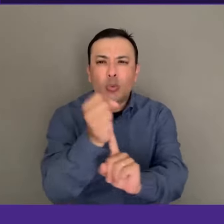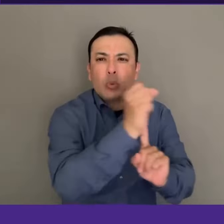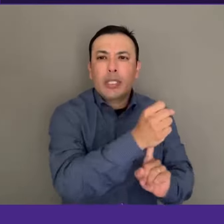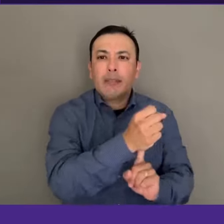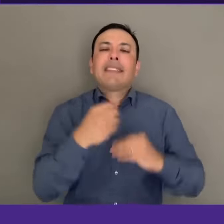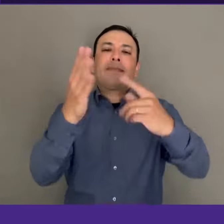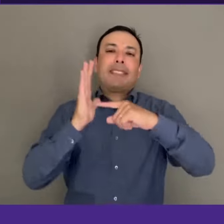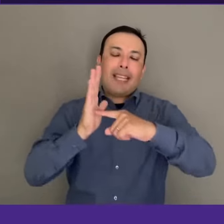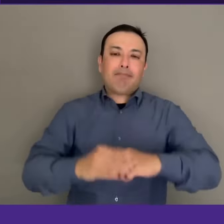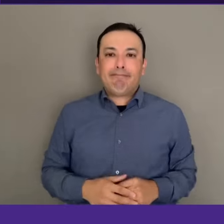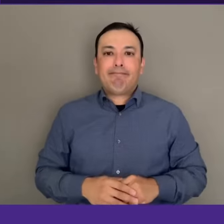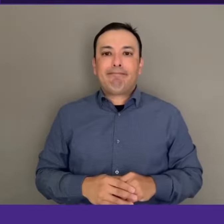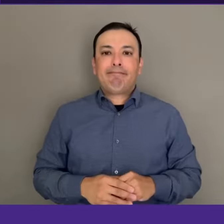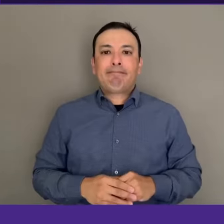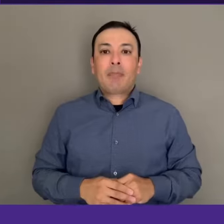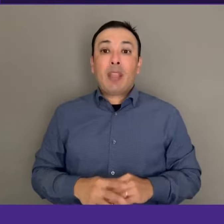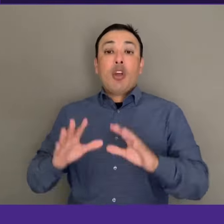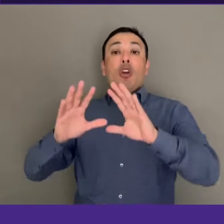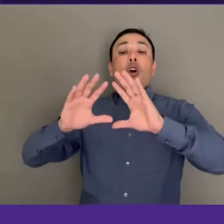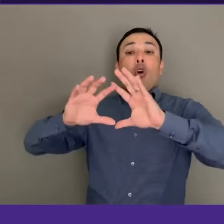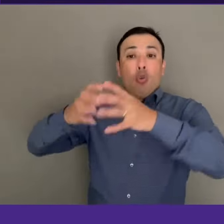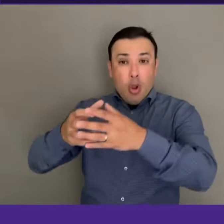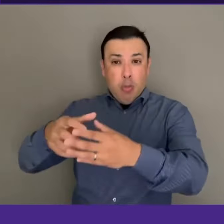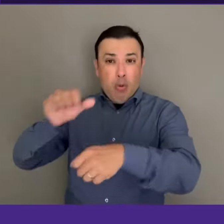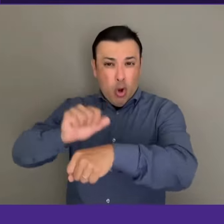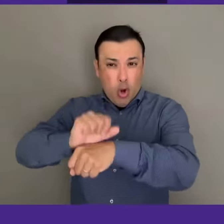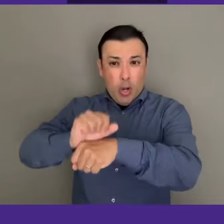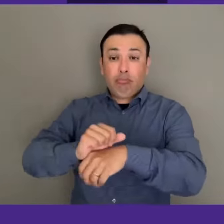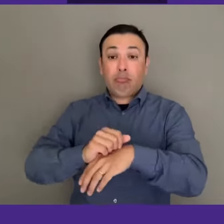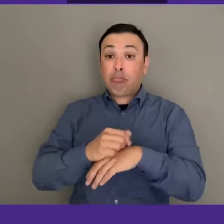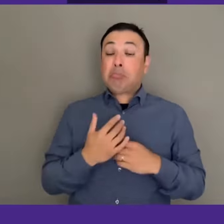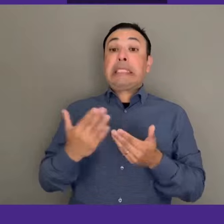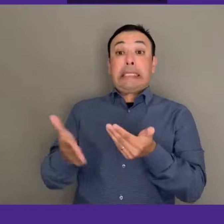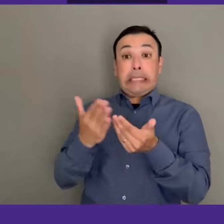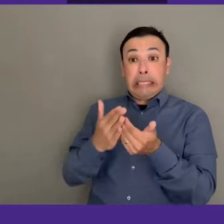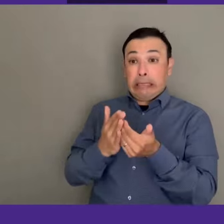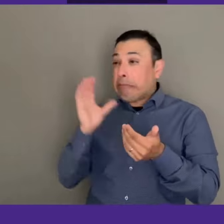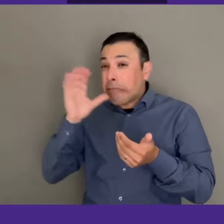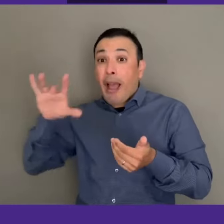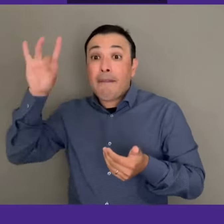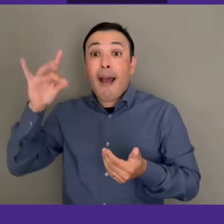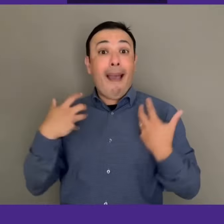These will help us better understand the financial circumstances and living conditions of the dance workforce,